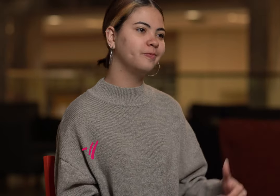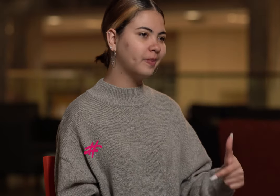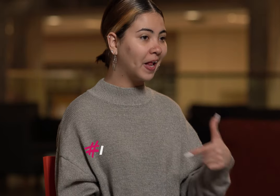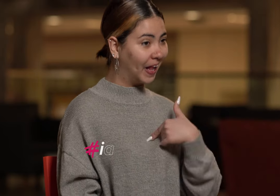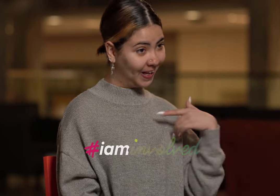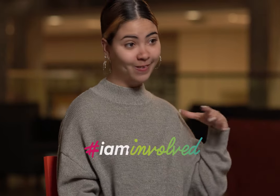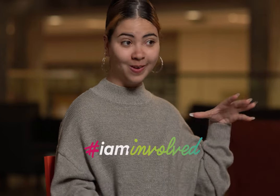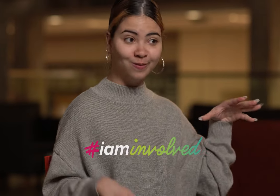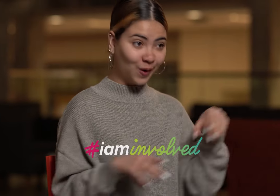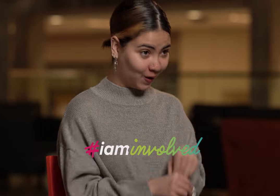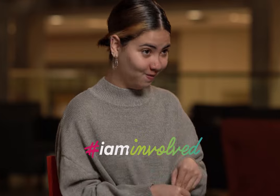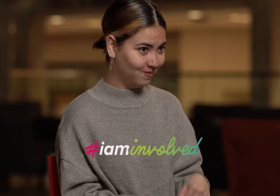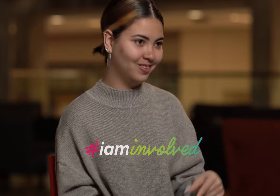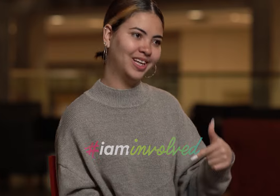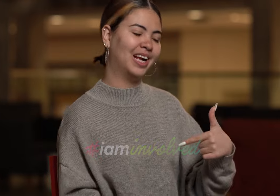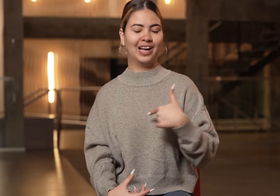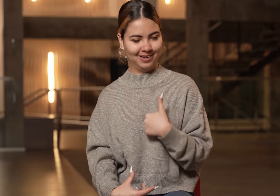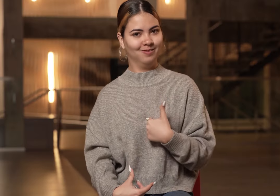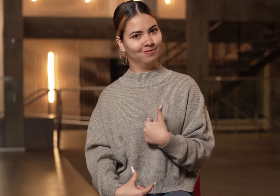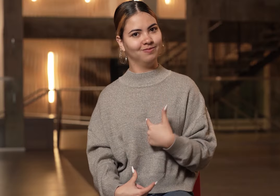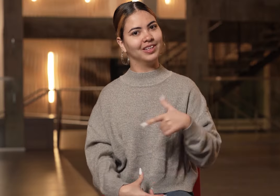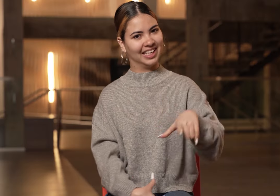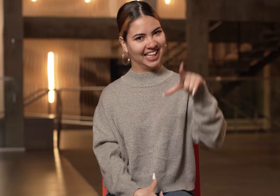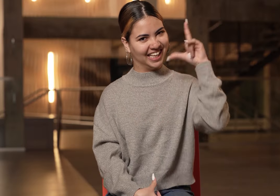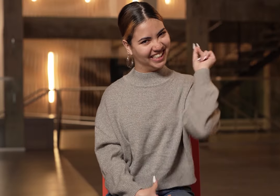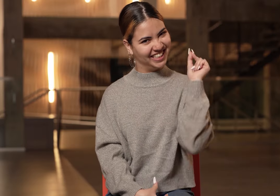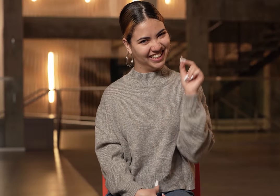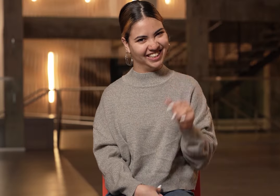I am involved. I am Gallaudet.